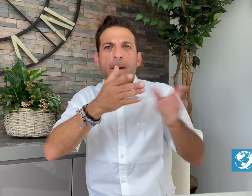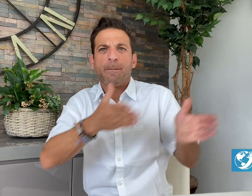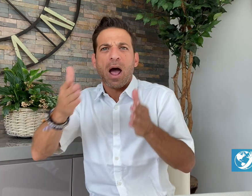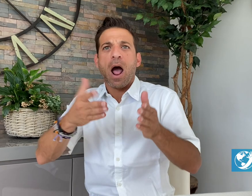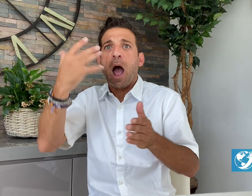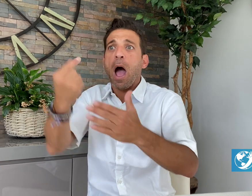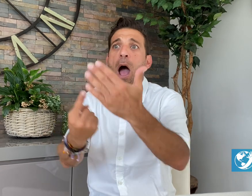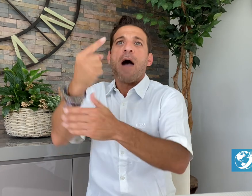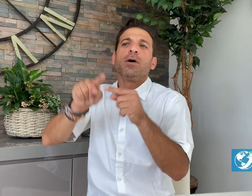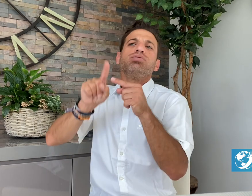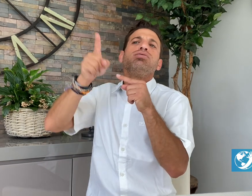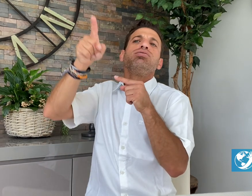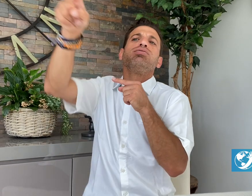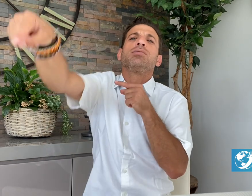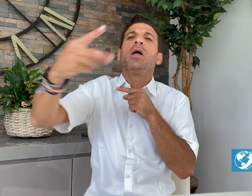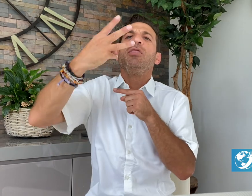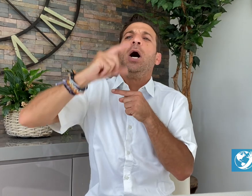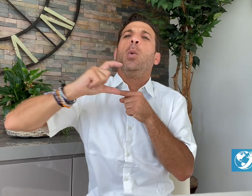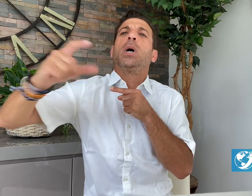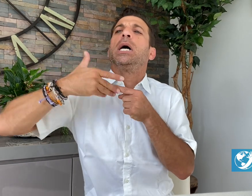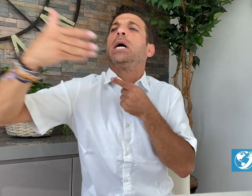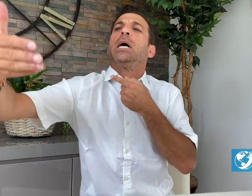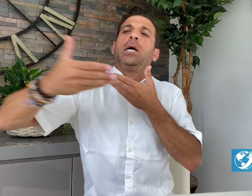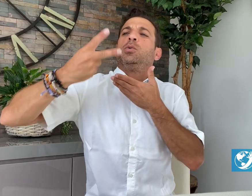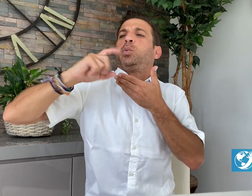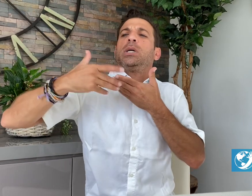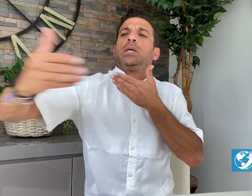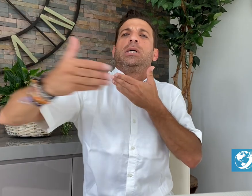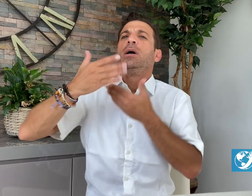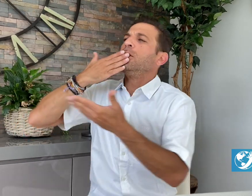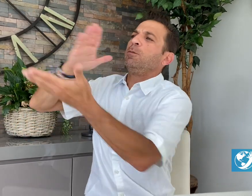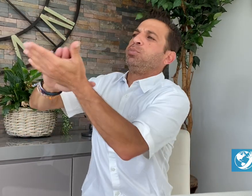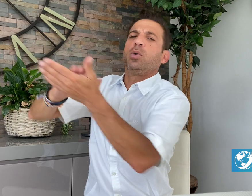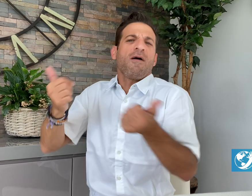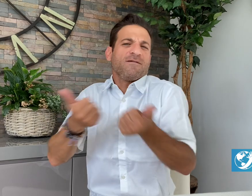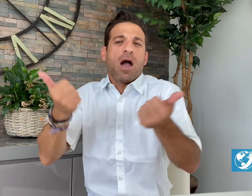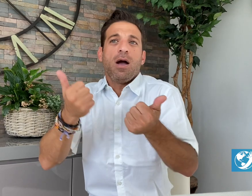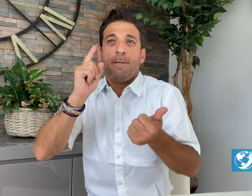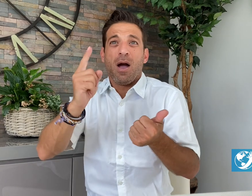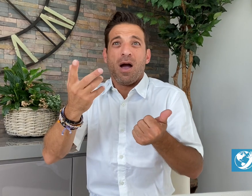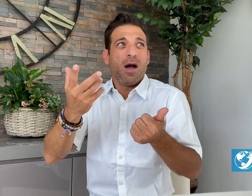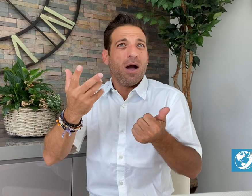for certain situations such as pre-planned events,